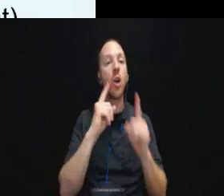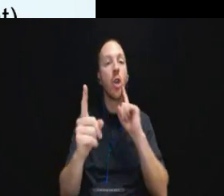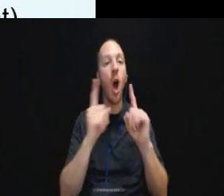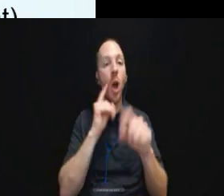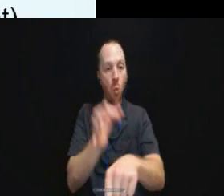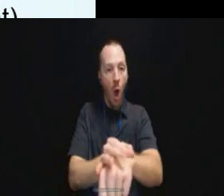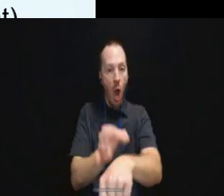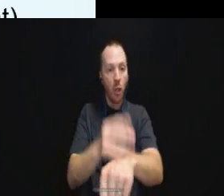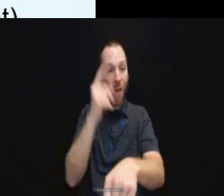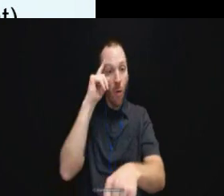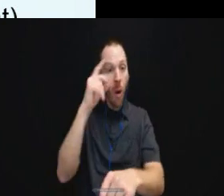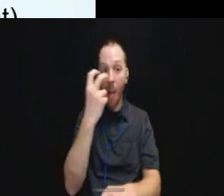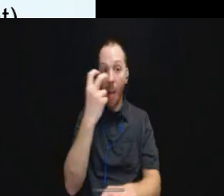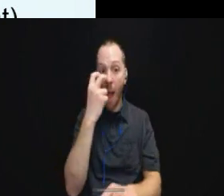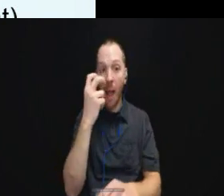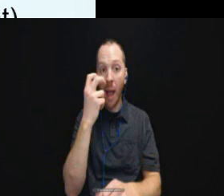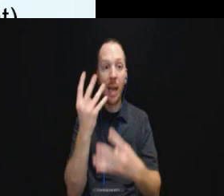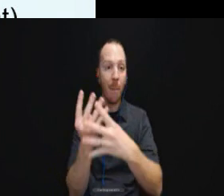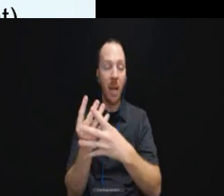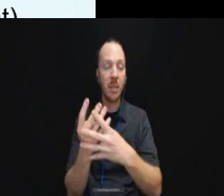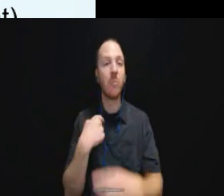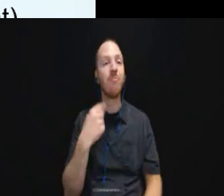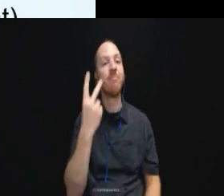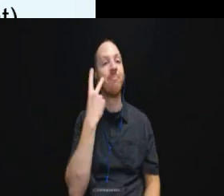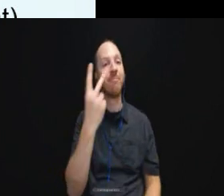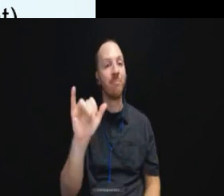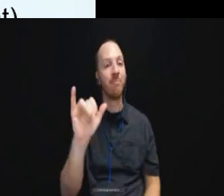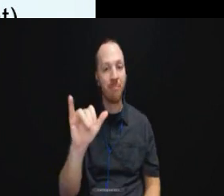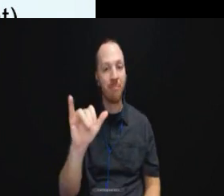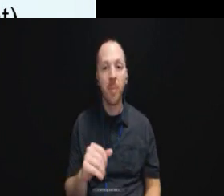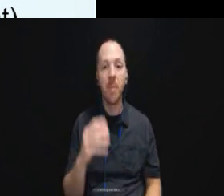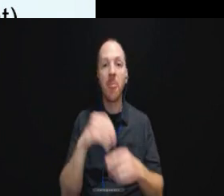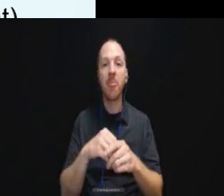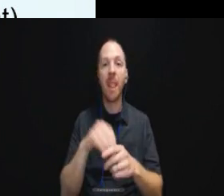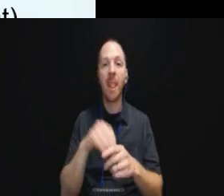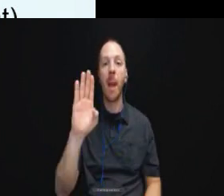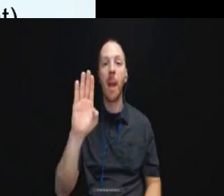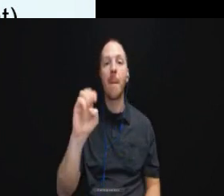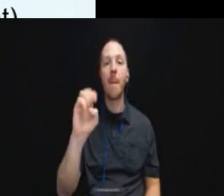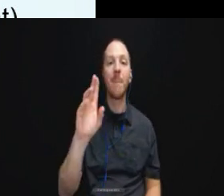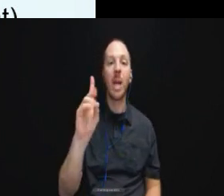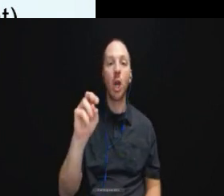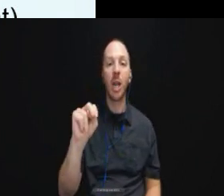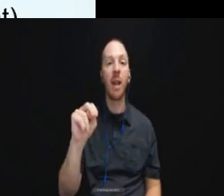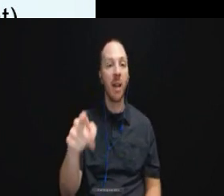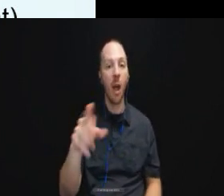Well, we see in the next in this Bearden case on slide 36 that there are also issues for